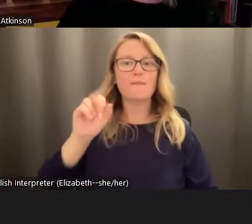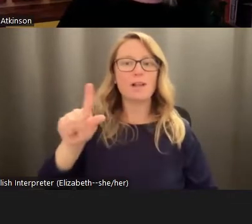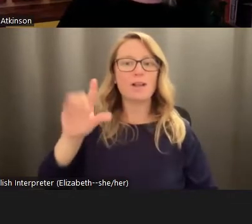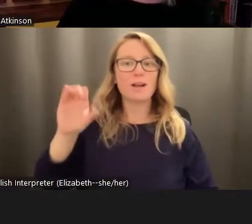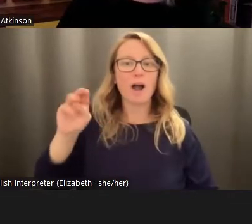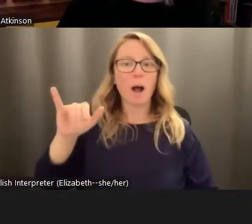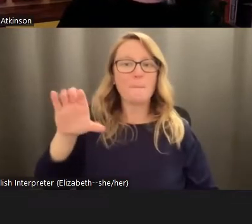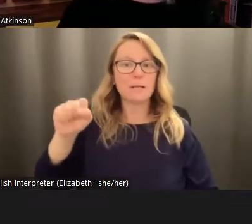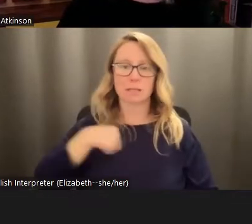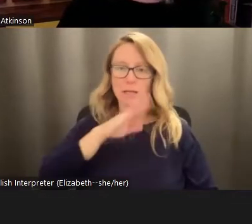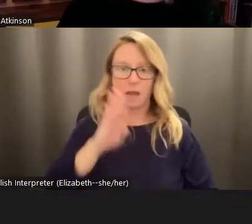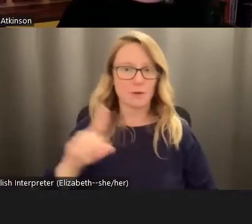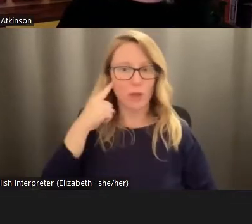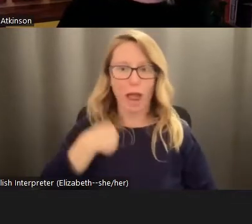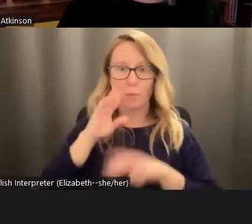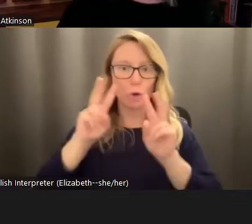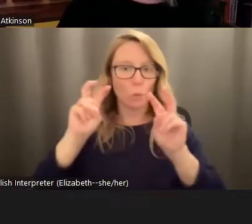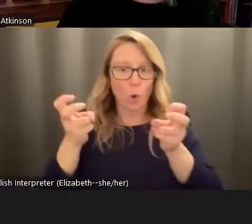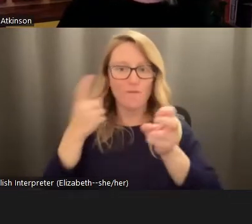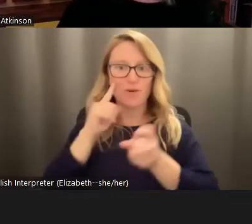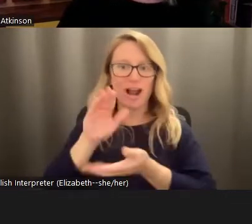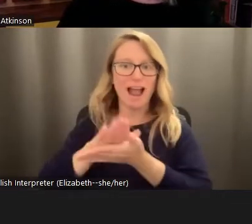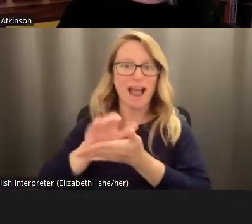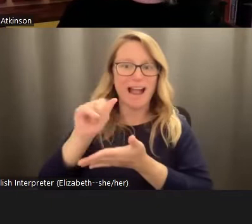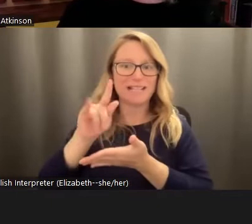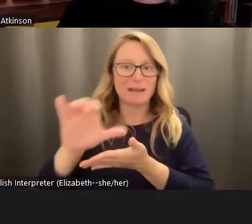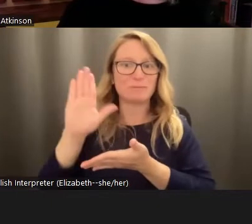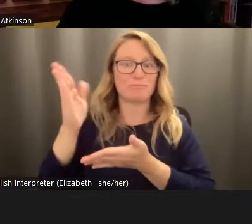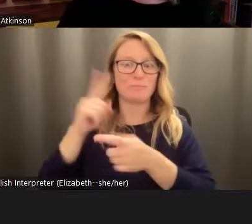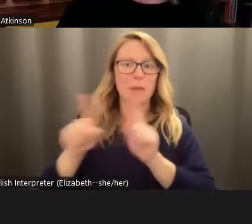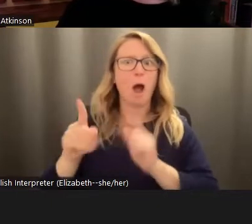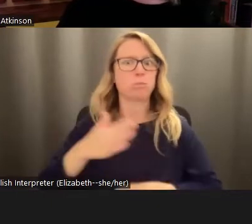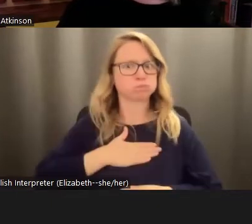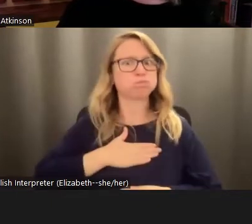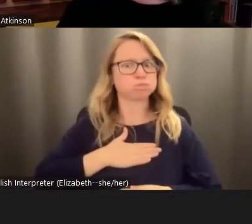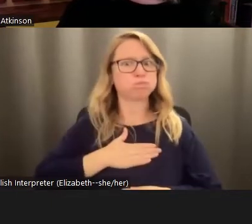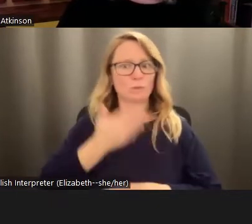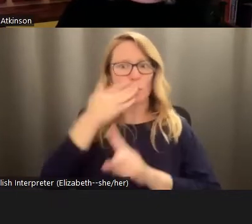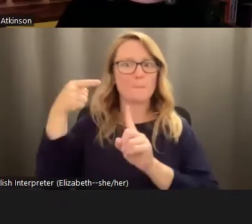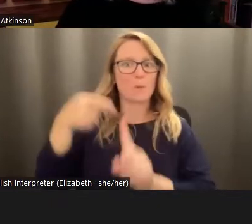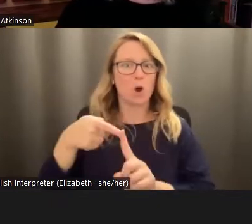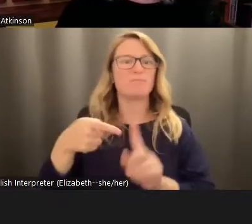thought I'd be quoting in an academic presentation, but it's quite profound on this point. So on the slide here, this is where